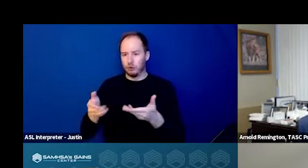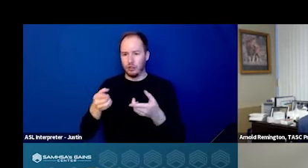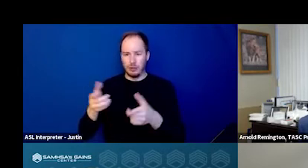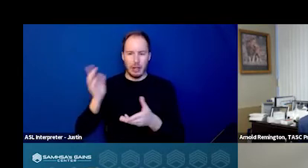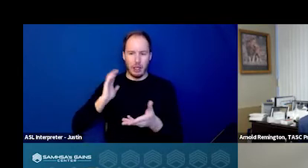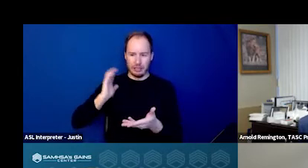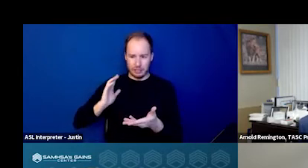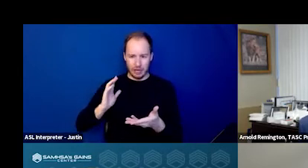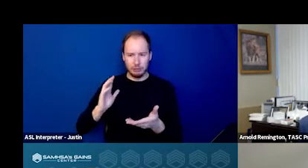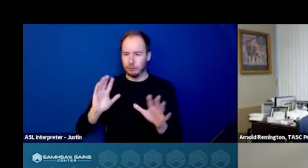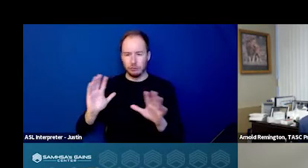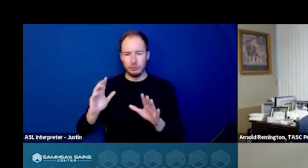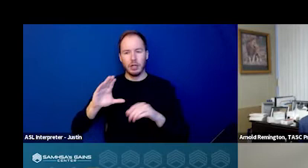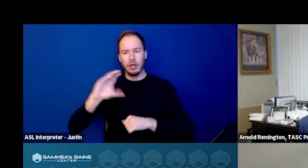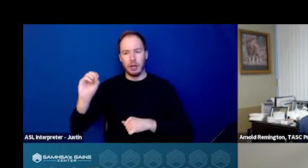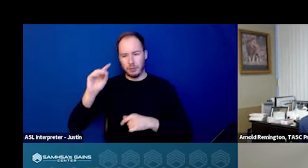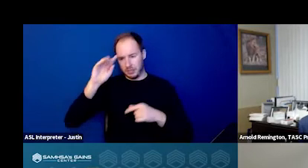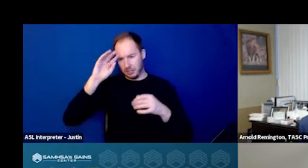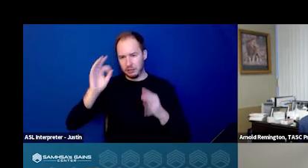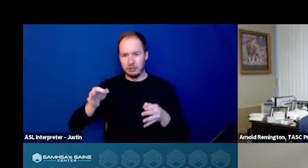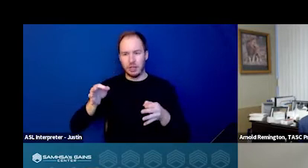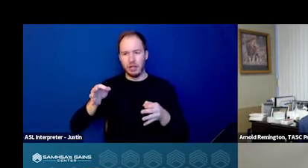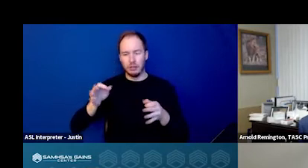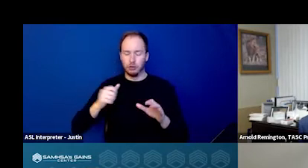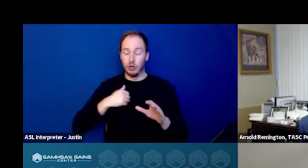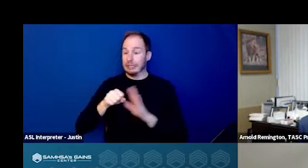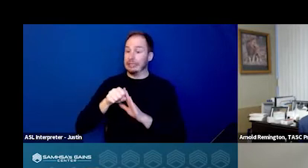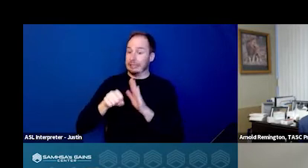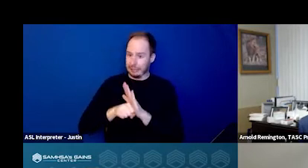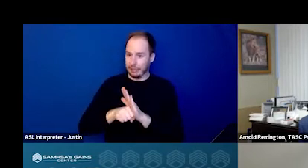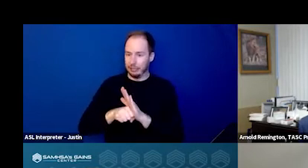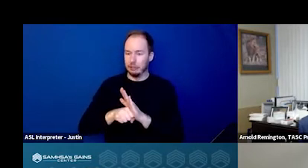And so that's where the company, that's where the state I should say of Georgia Department